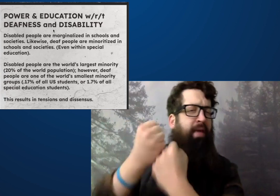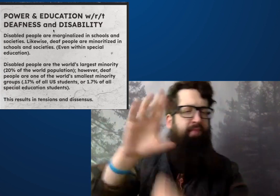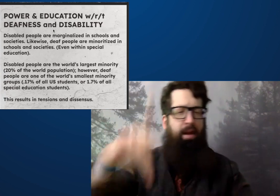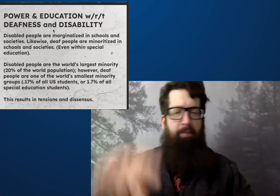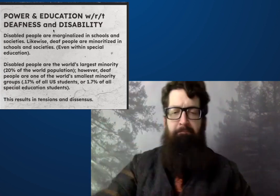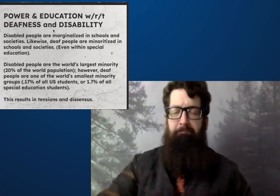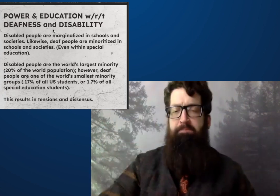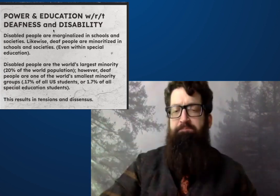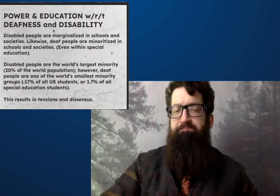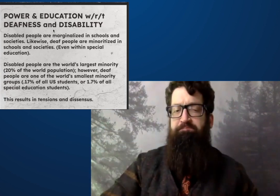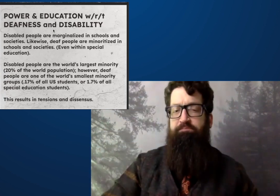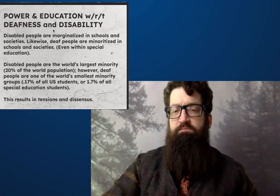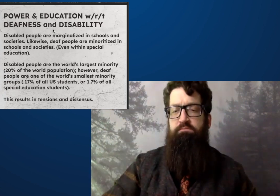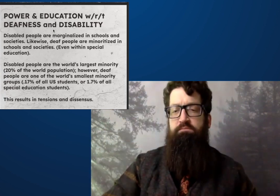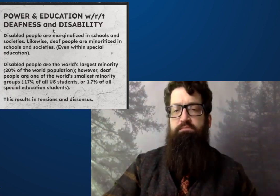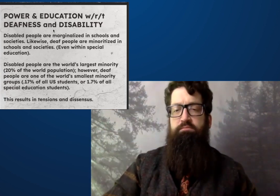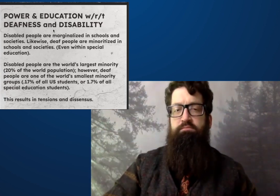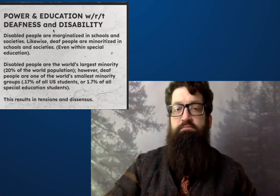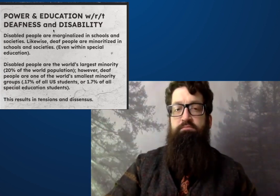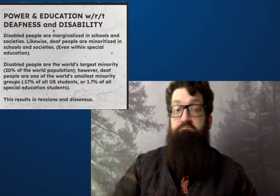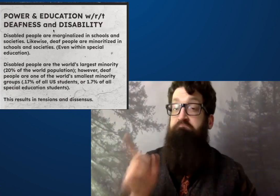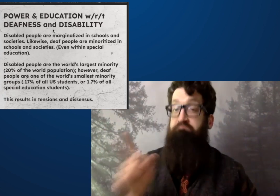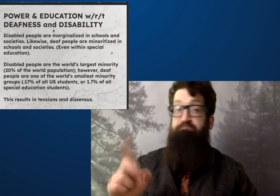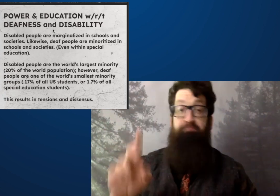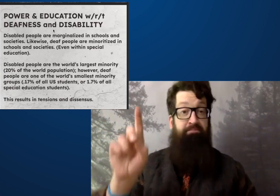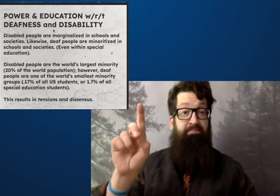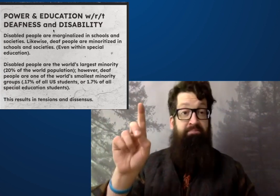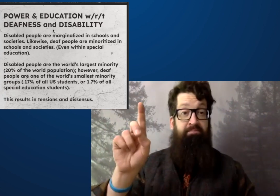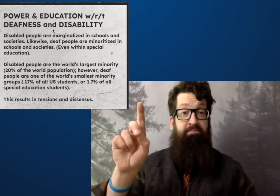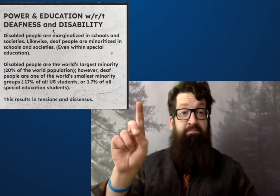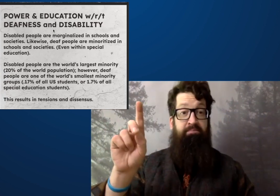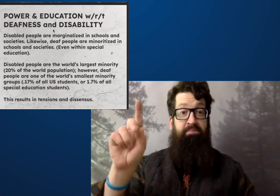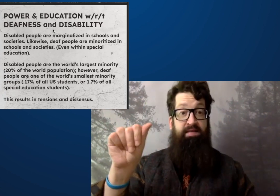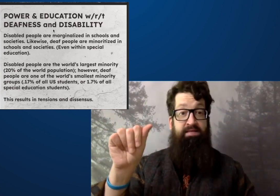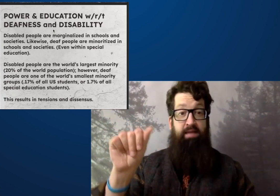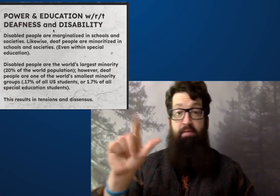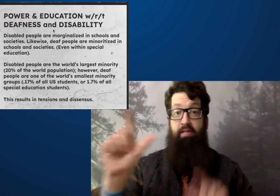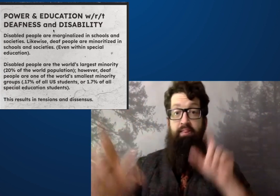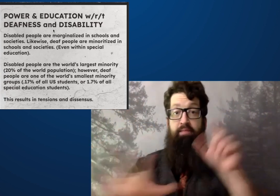I'll give you some statistics here if I can show you now in the next paragraph.